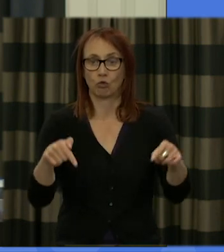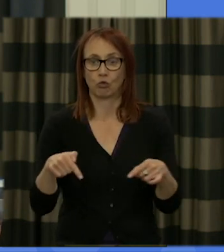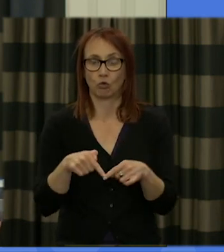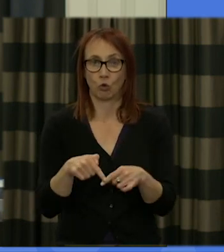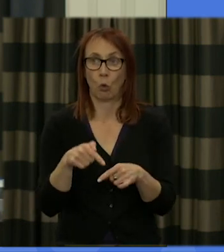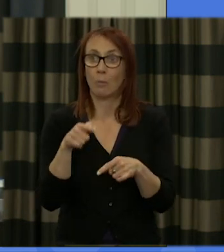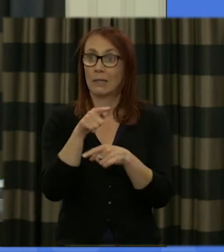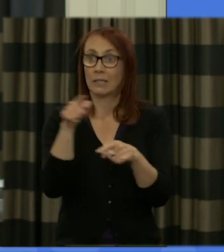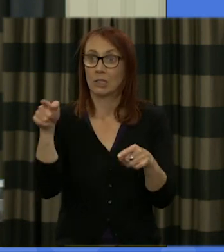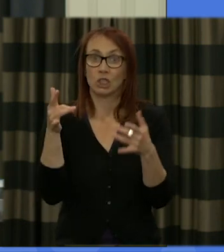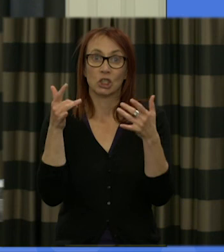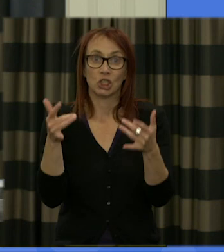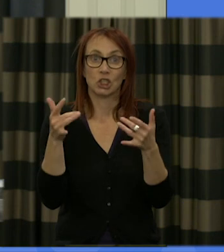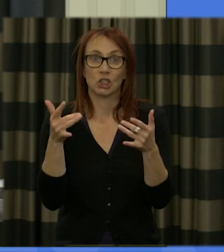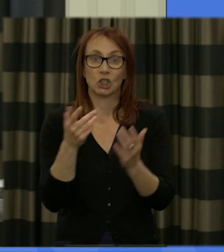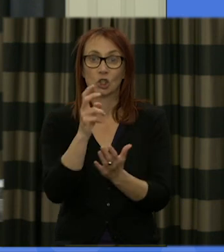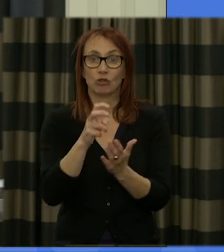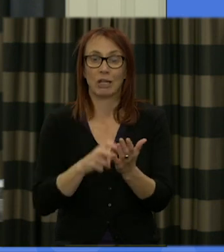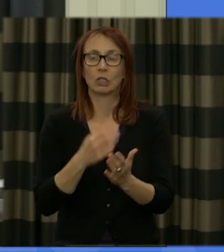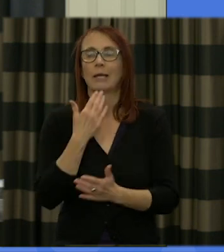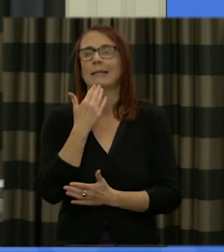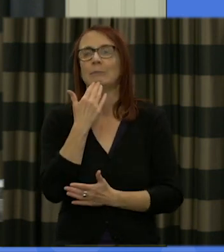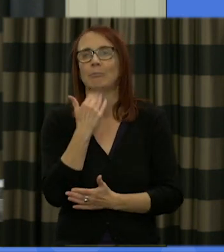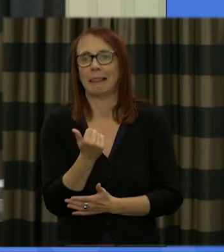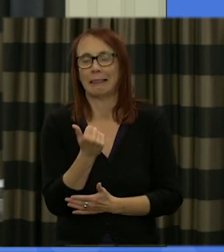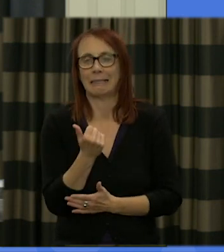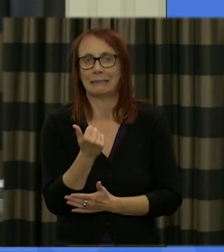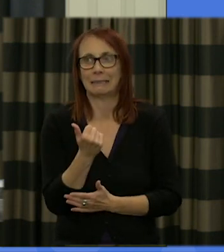registered today please can you make sure that you pop by the registration